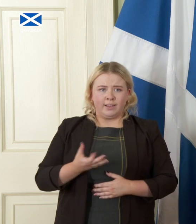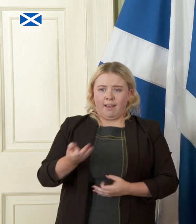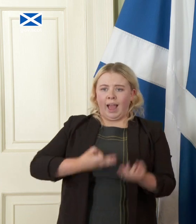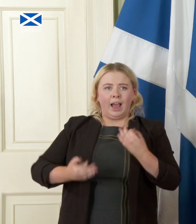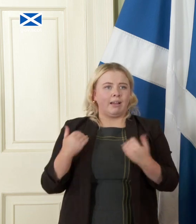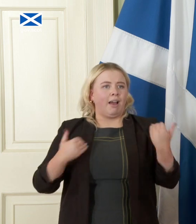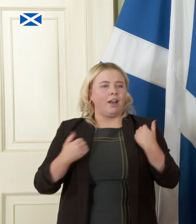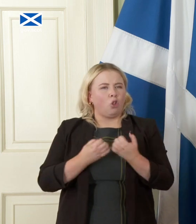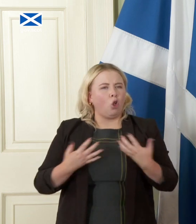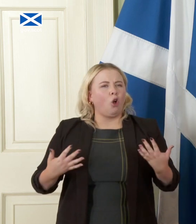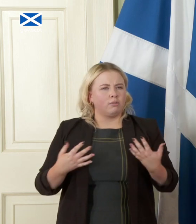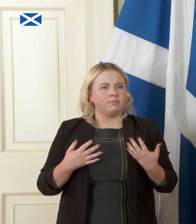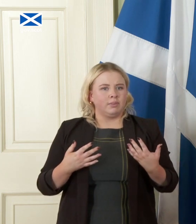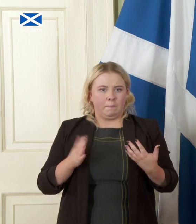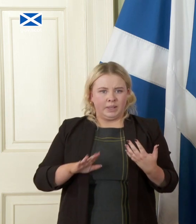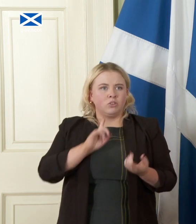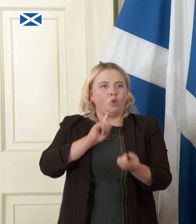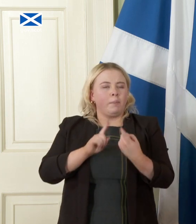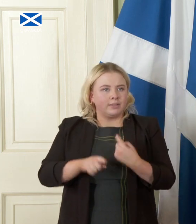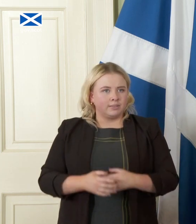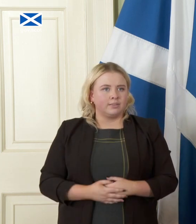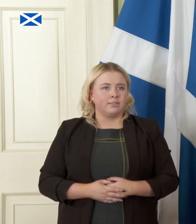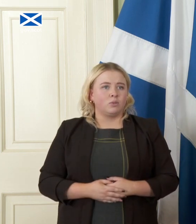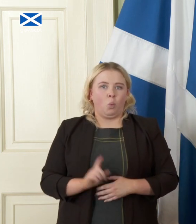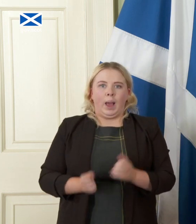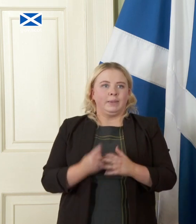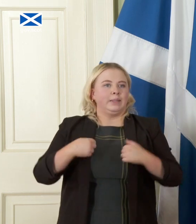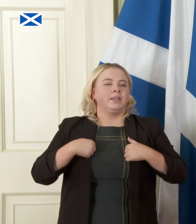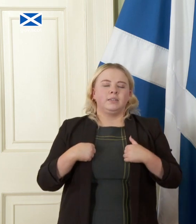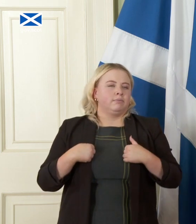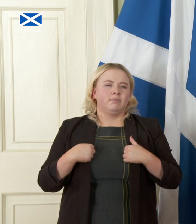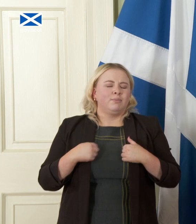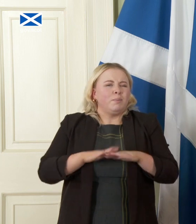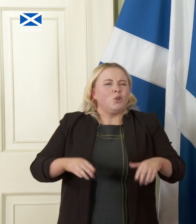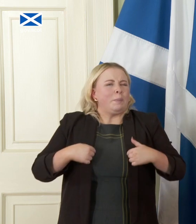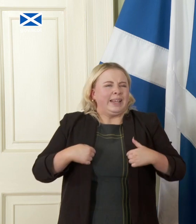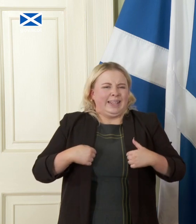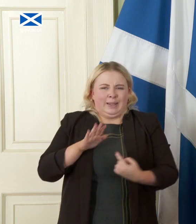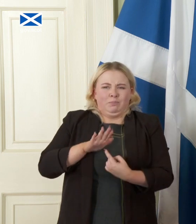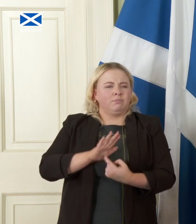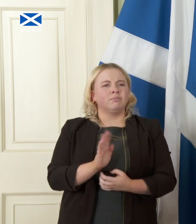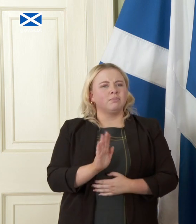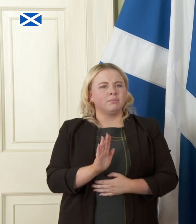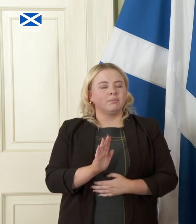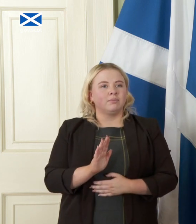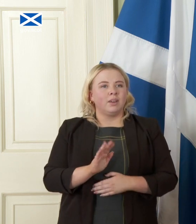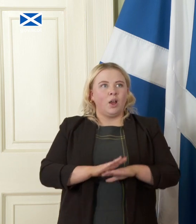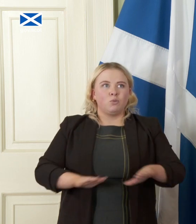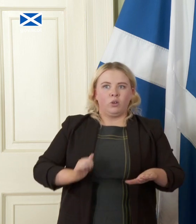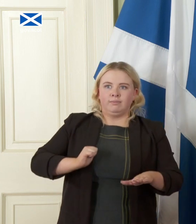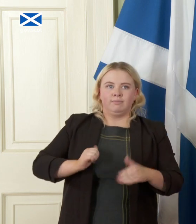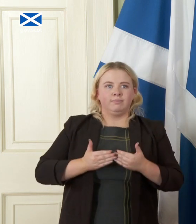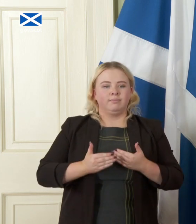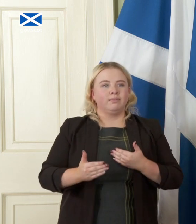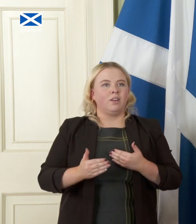on you know what happens to me this is not about me but I'm not predicating this on on failure and